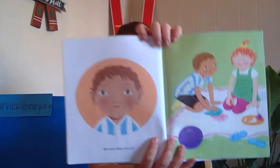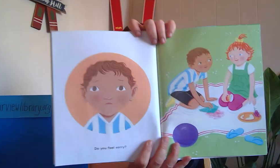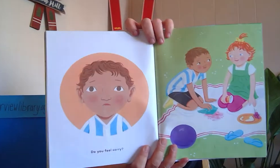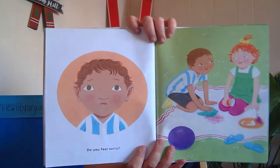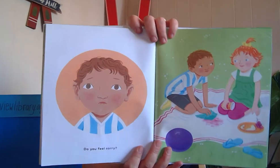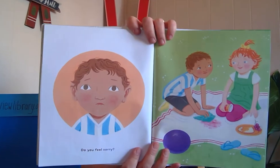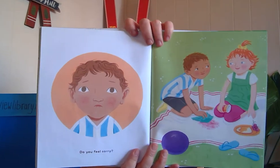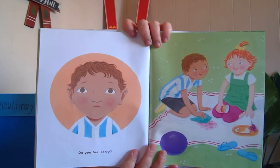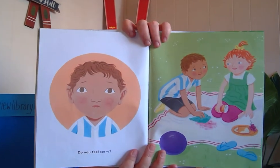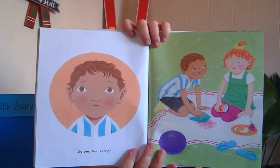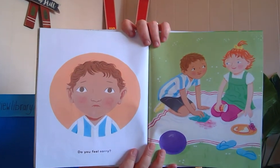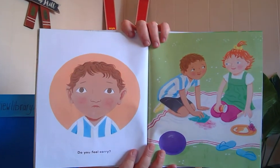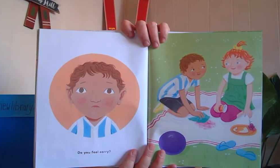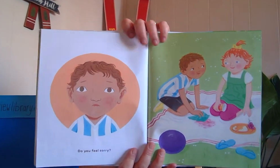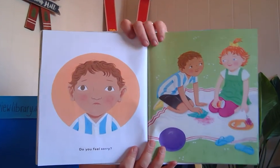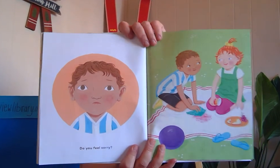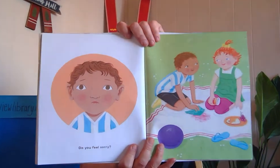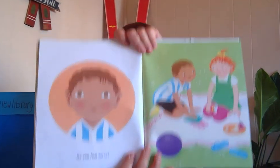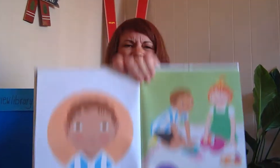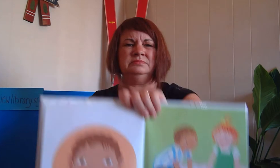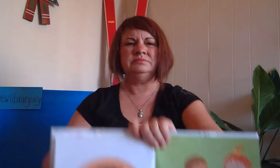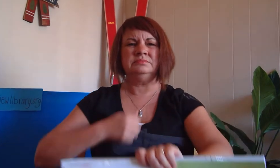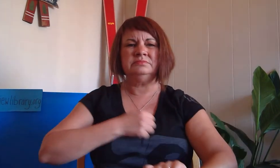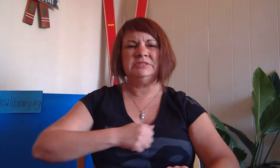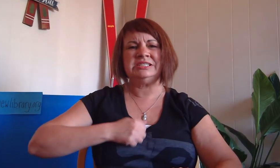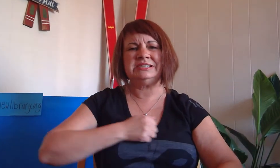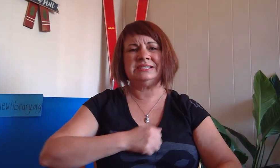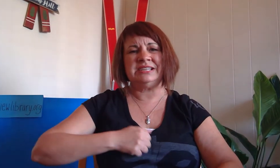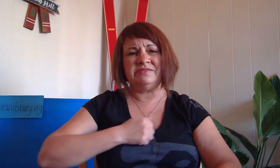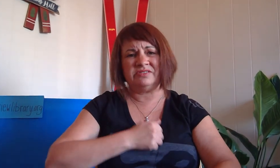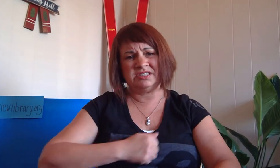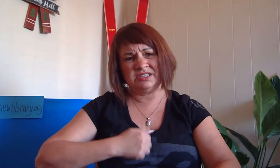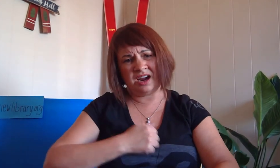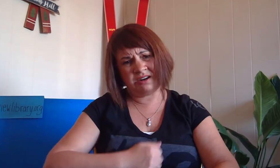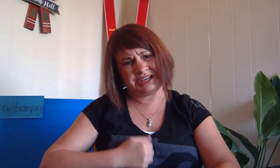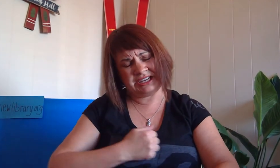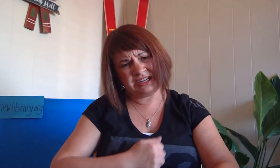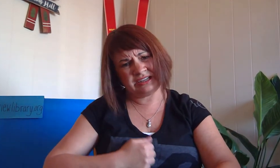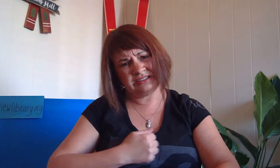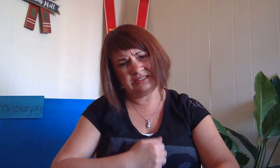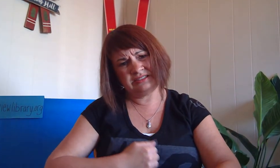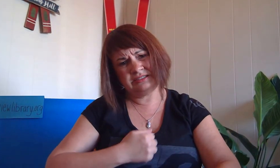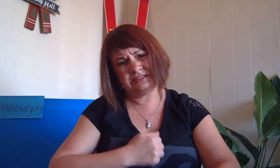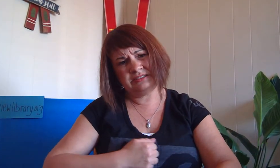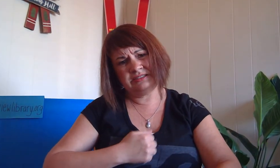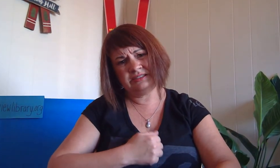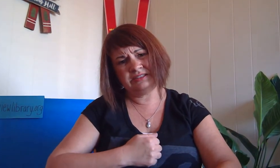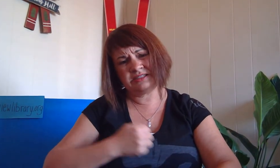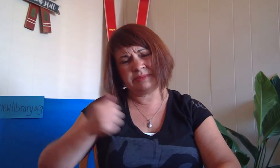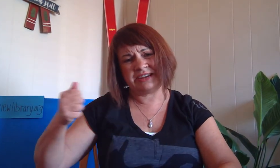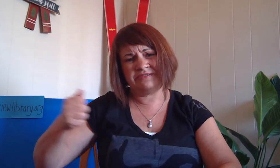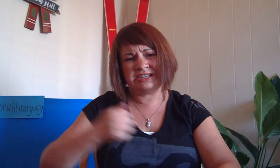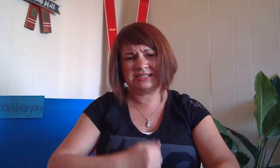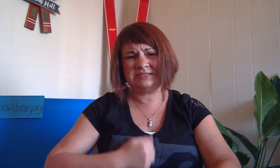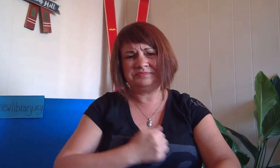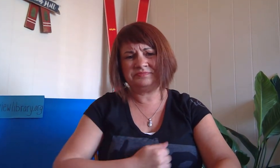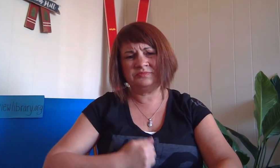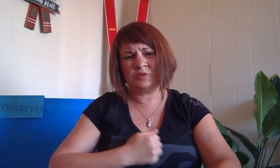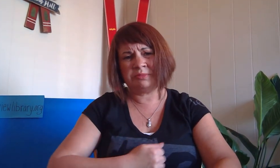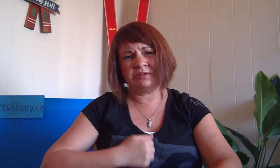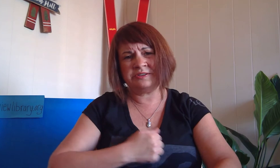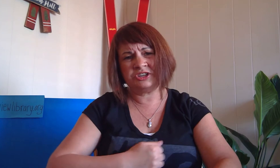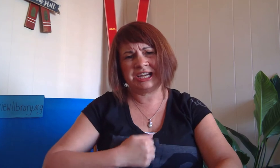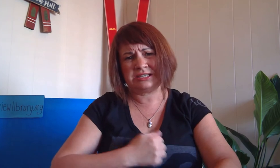do you feel sorry this is the sign for sorry you just make a fist and rub it around your chest